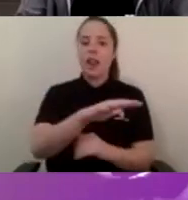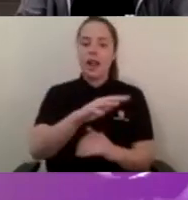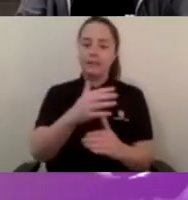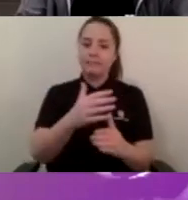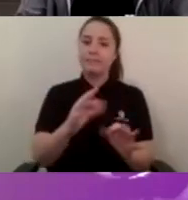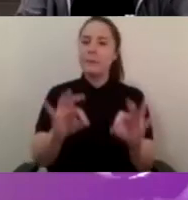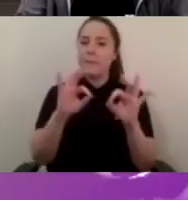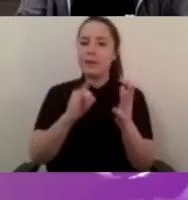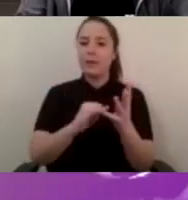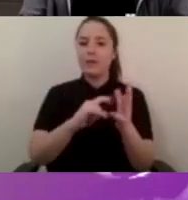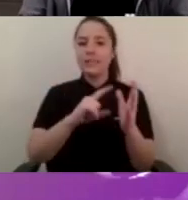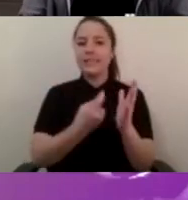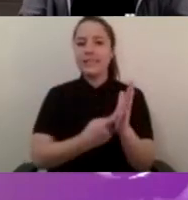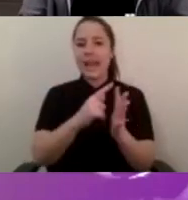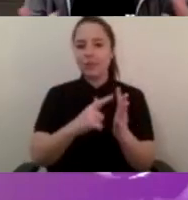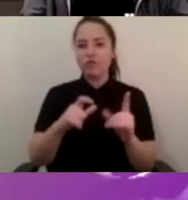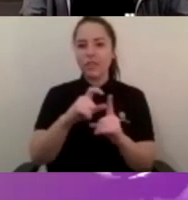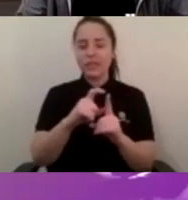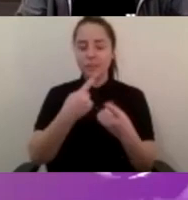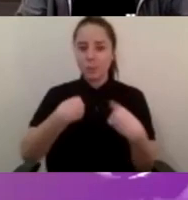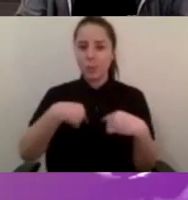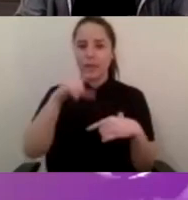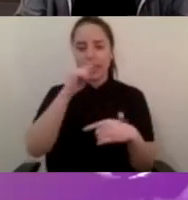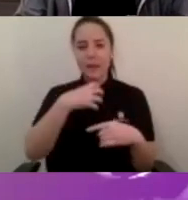be inclusive of our aboriginal brothers and sisters.